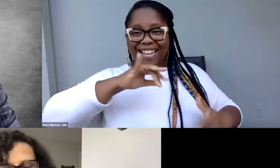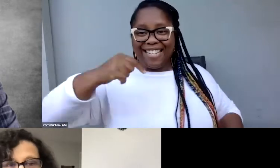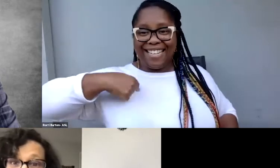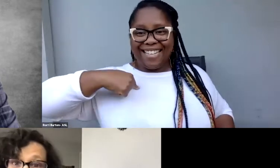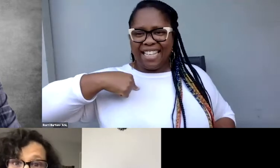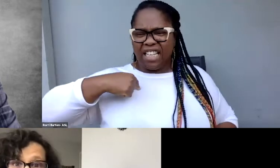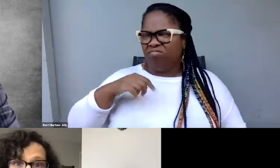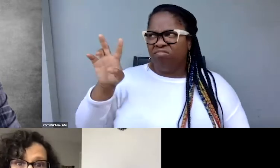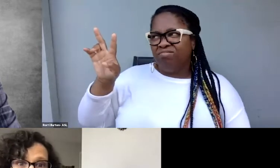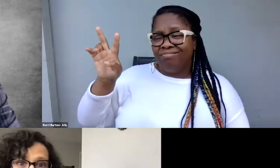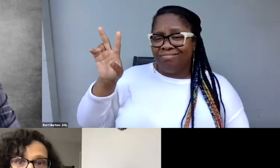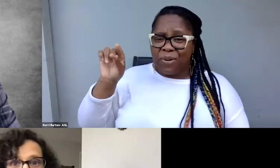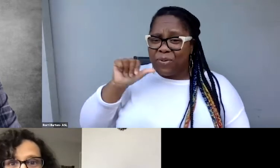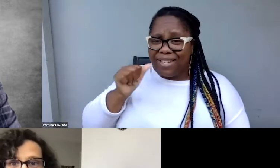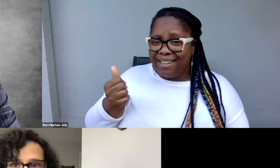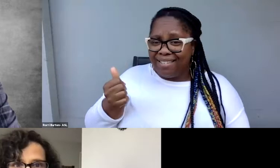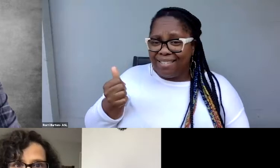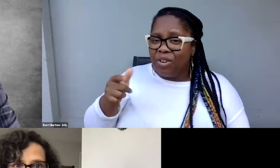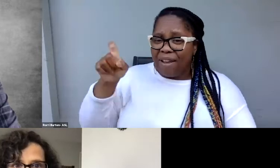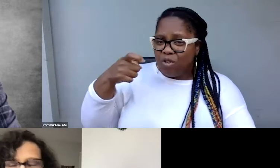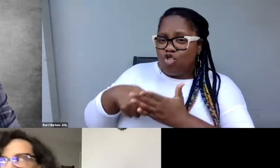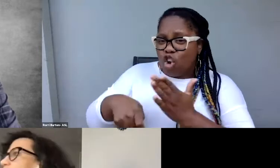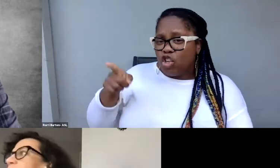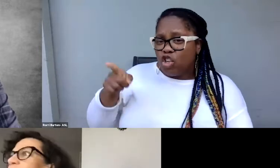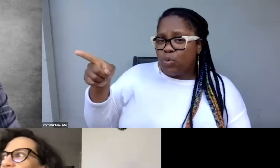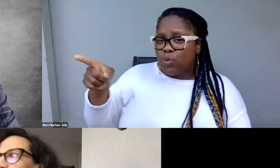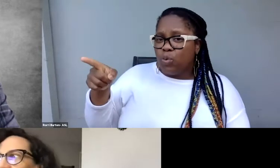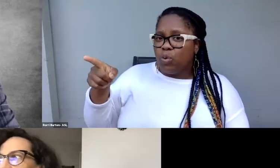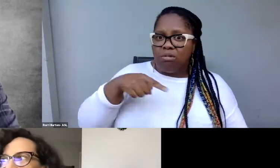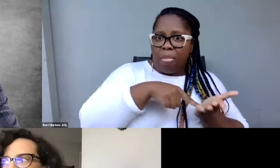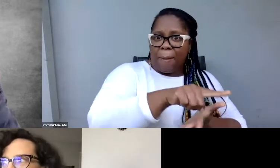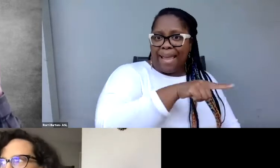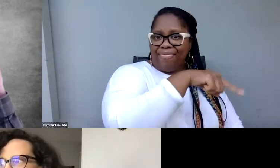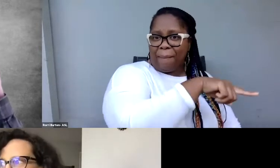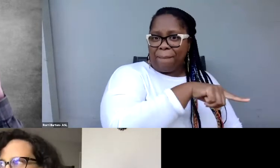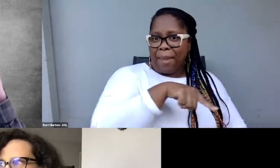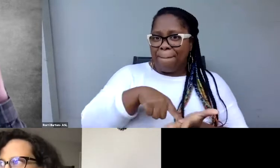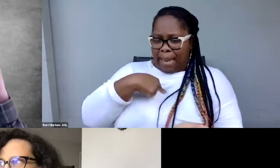And then I’ve got to charge them, and now they're paying twice. So I don't know the quick and easy solution